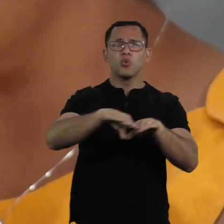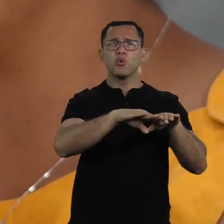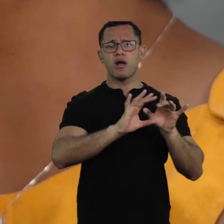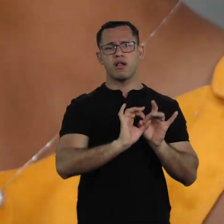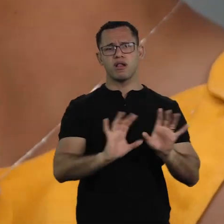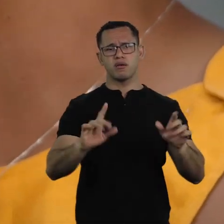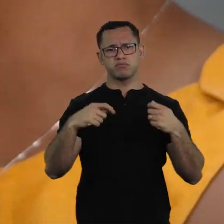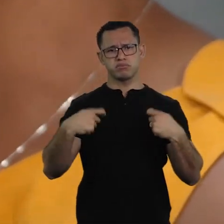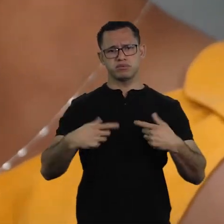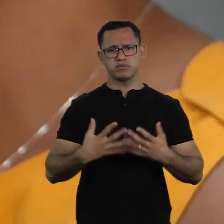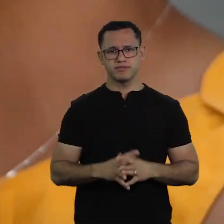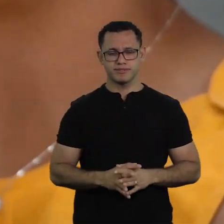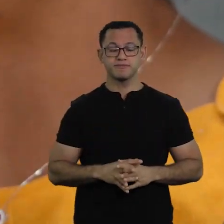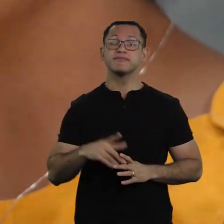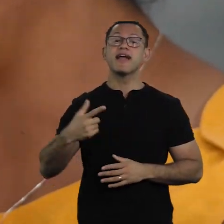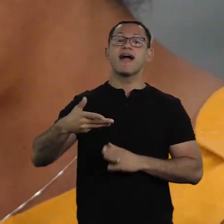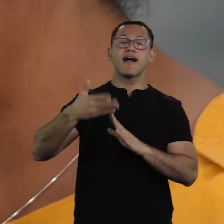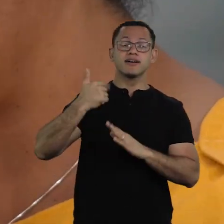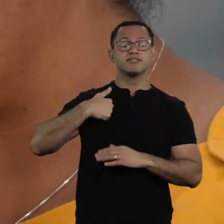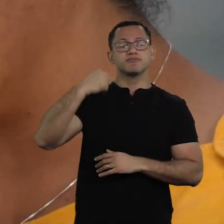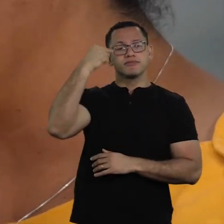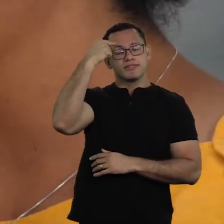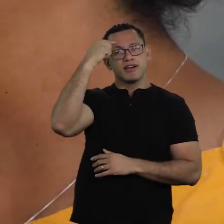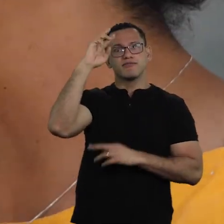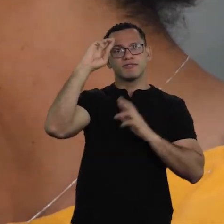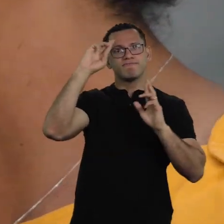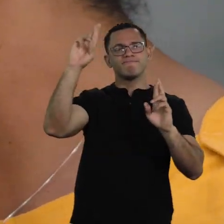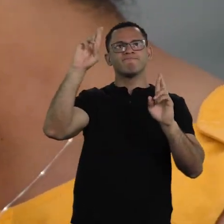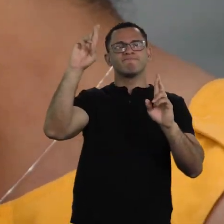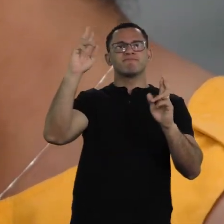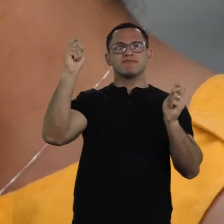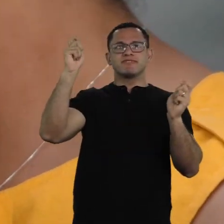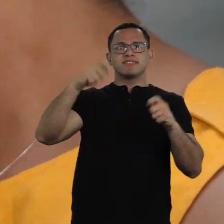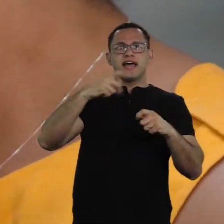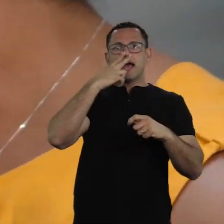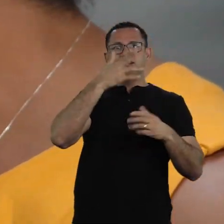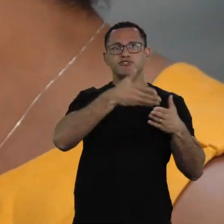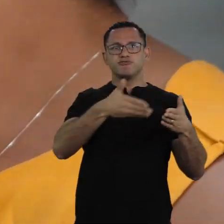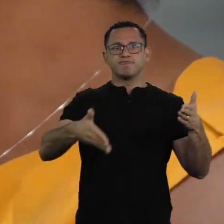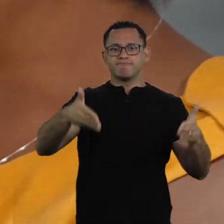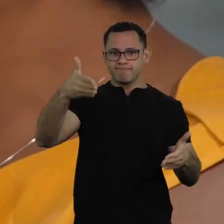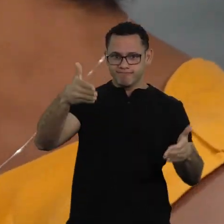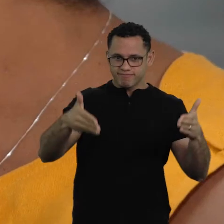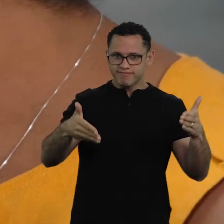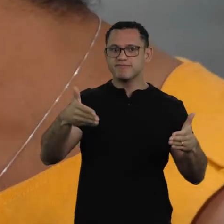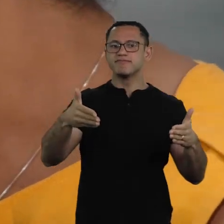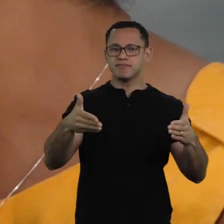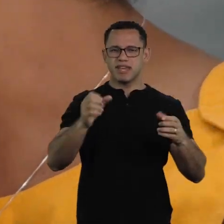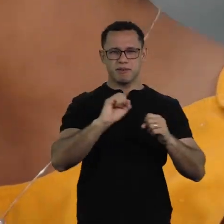that in the pandemic we would rethink that, white men are washing their toilet,